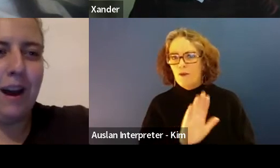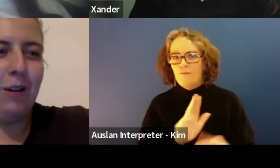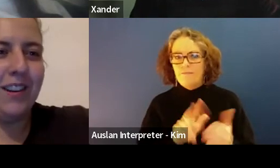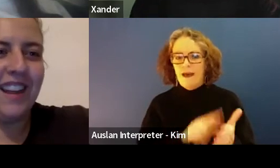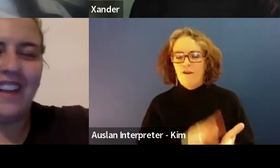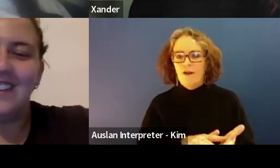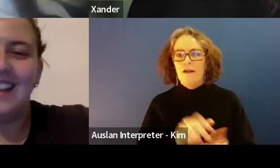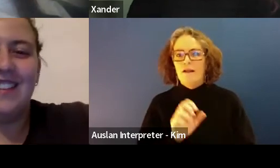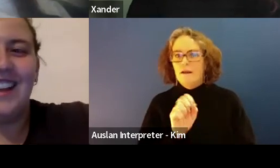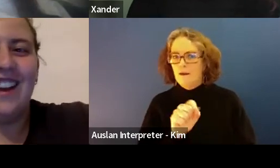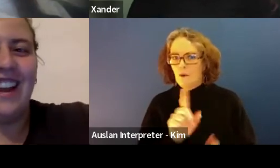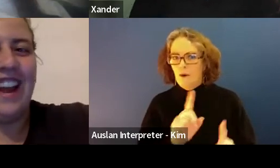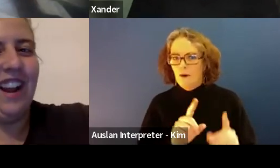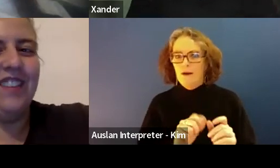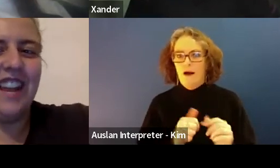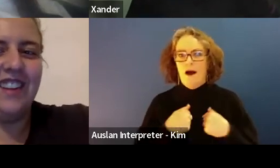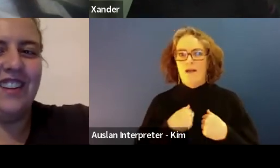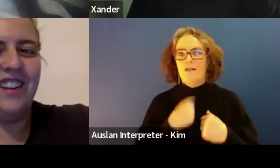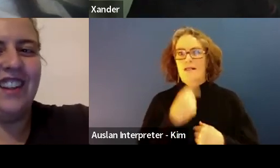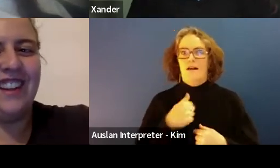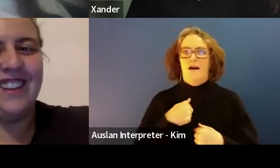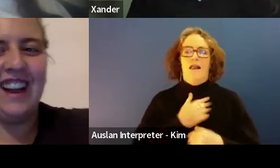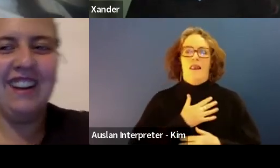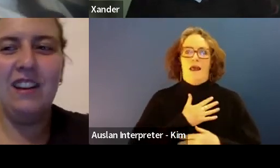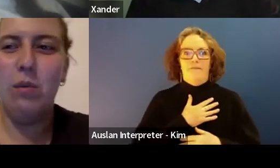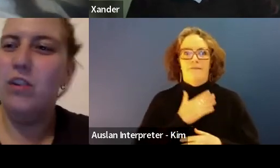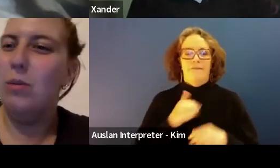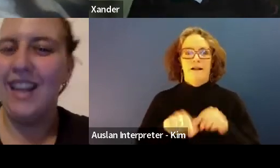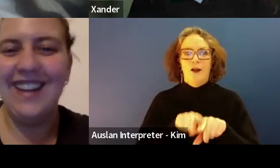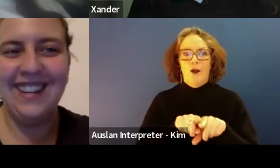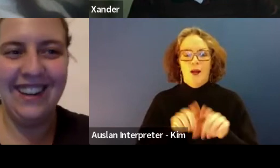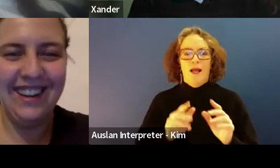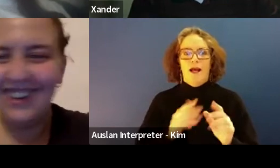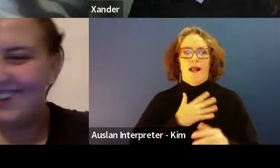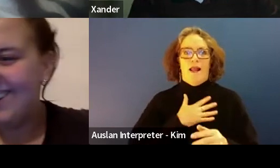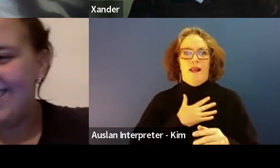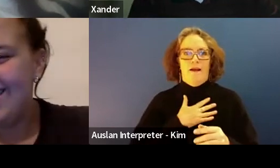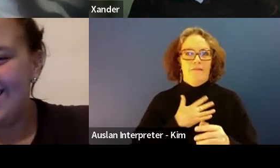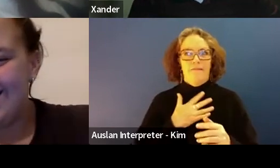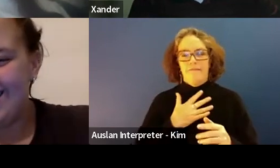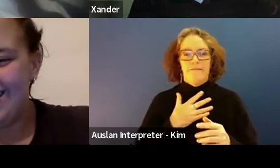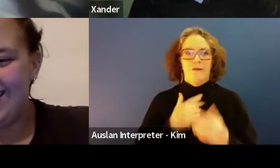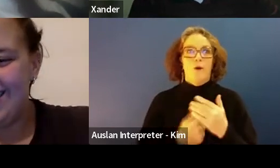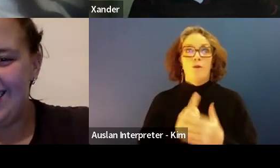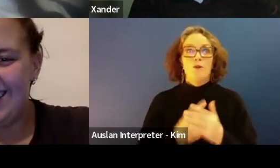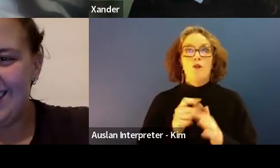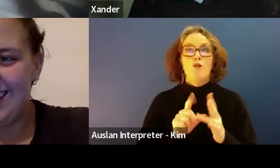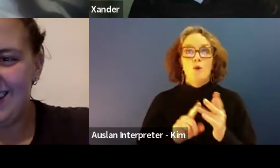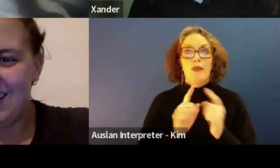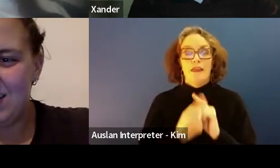I, my cop out was that I just loved learning and love to get into things that I wouldn't normally get today